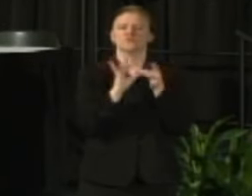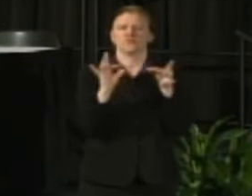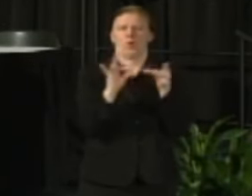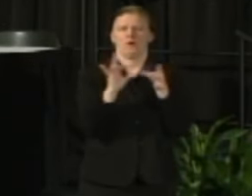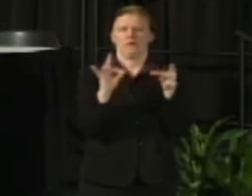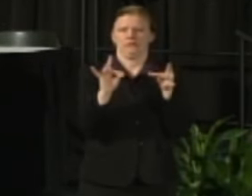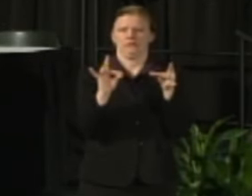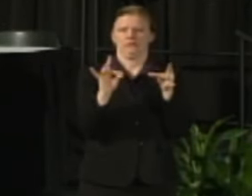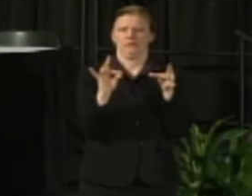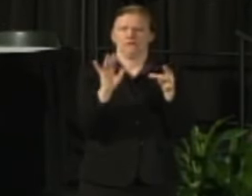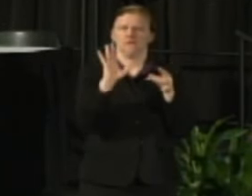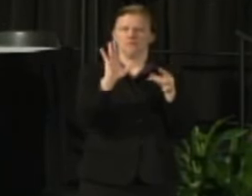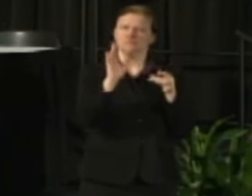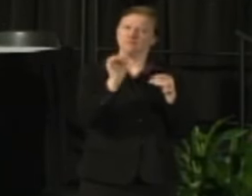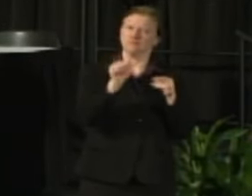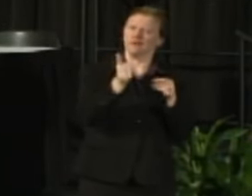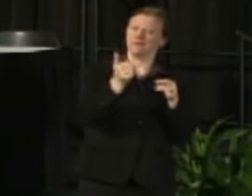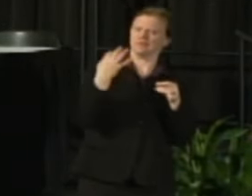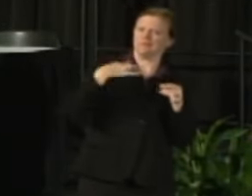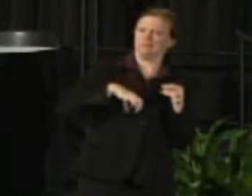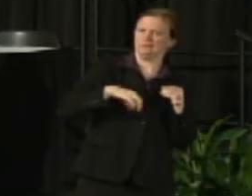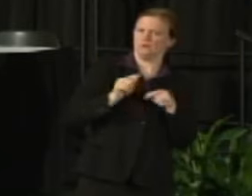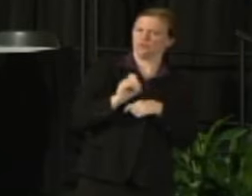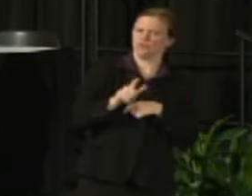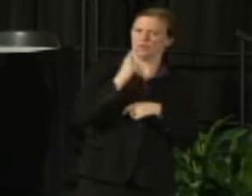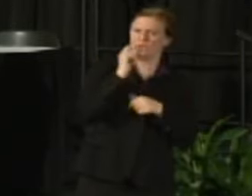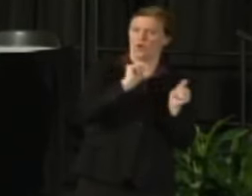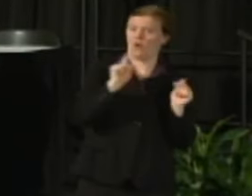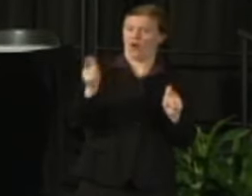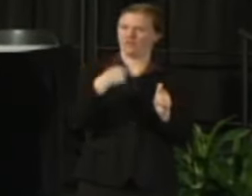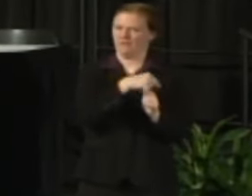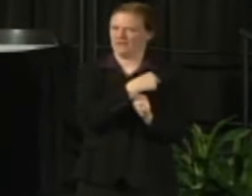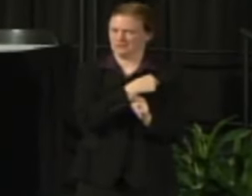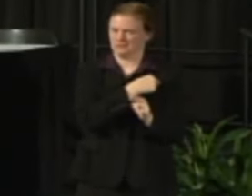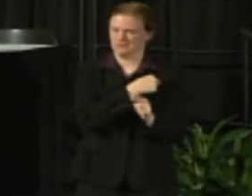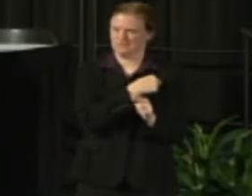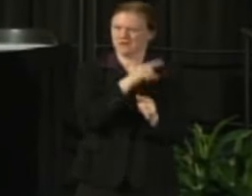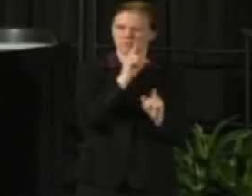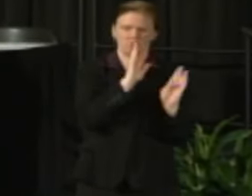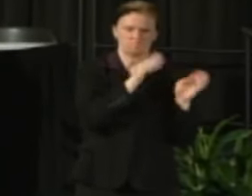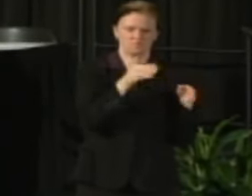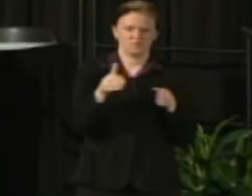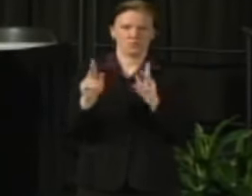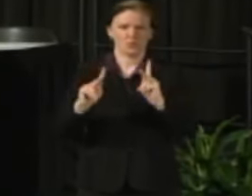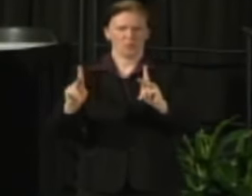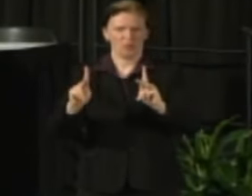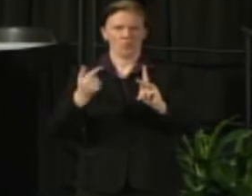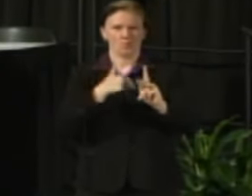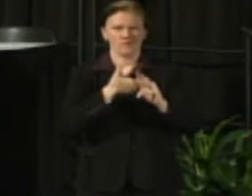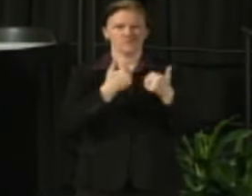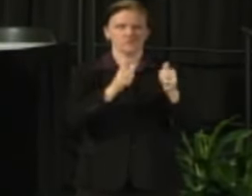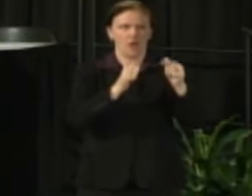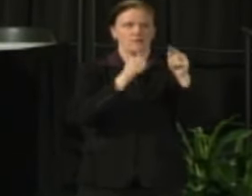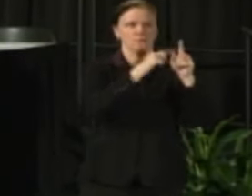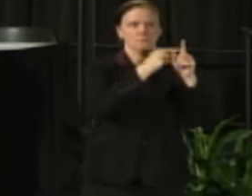for us to use in our messaging to all of these different targeted groups as we try to make sure